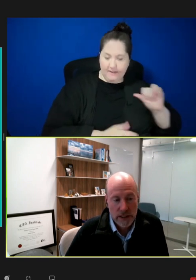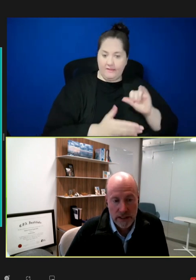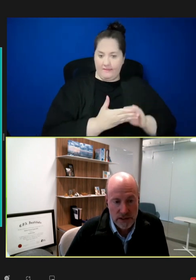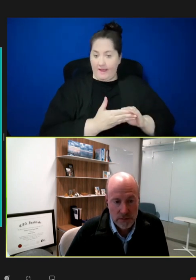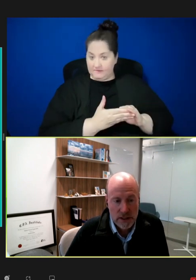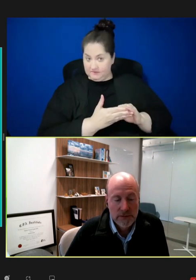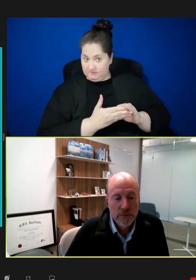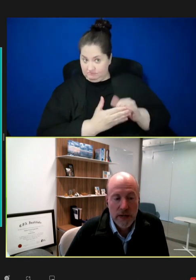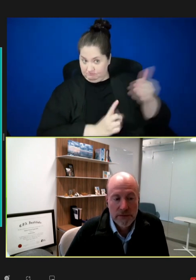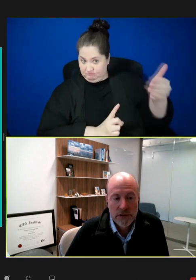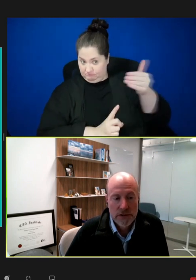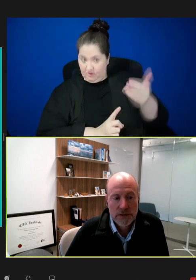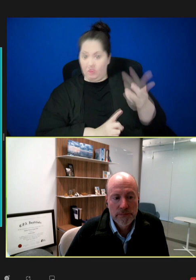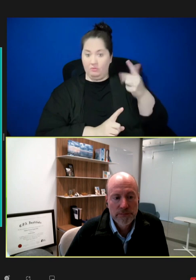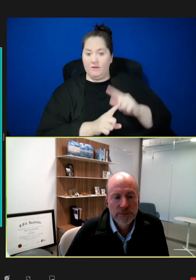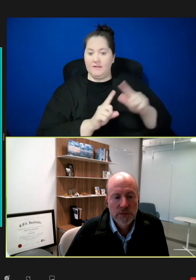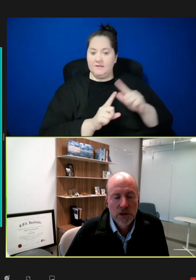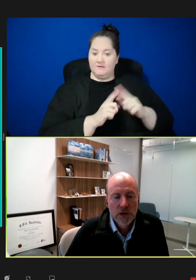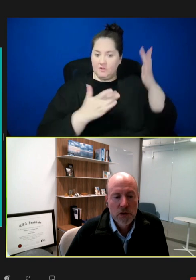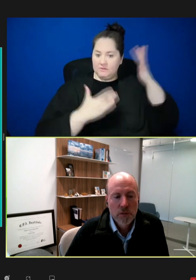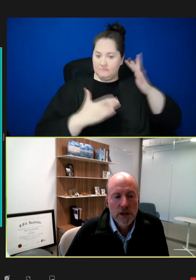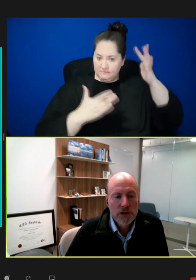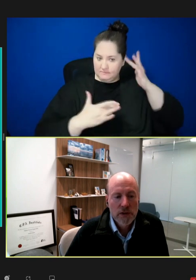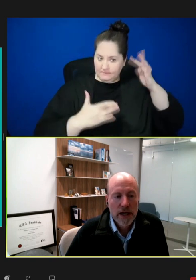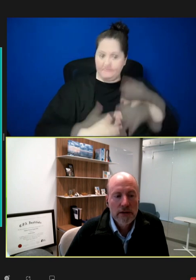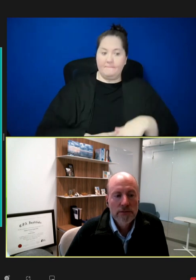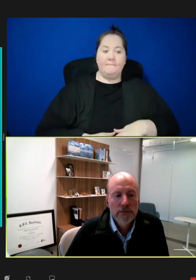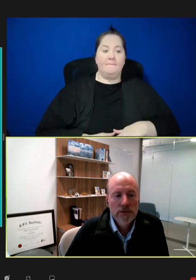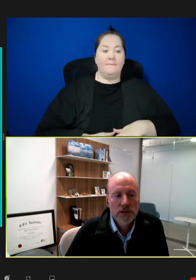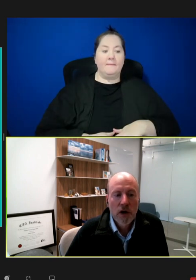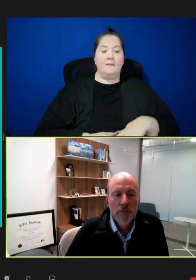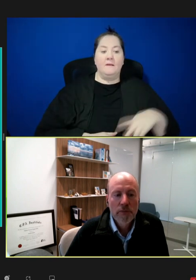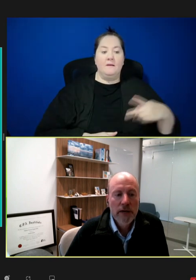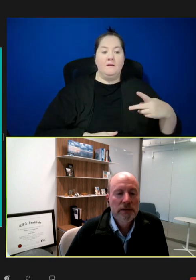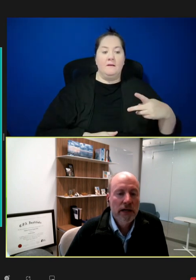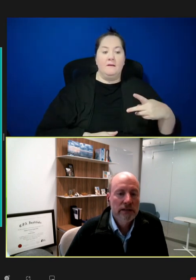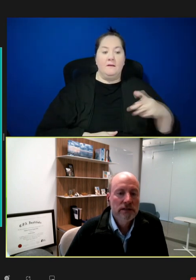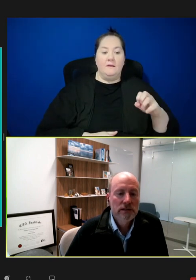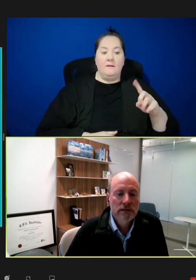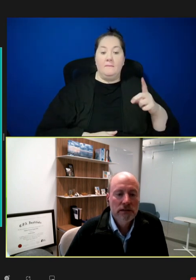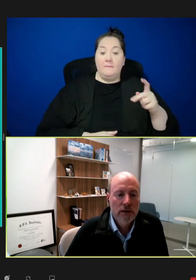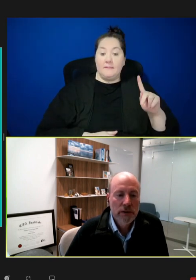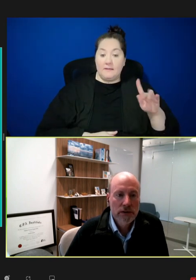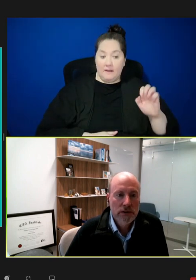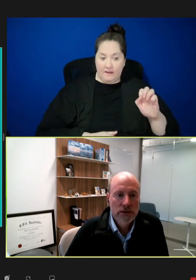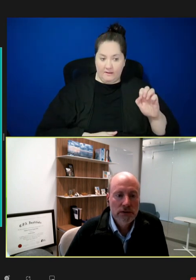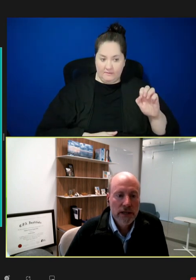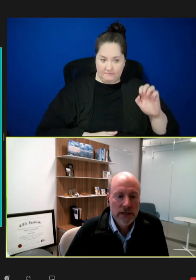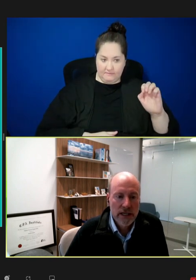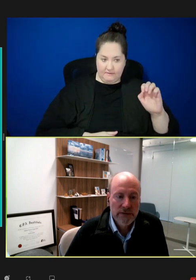against three different pathogens. We also have small peptides that are being used as